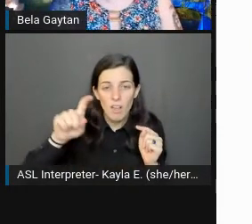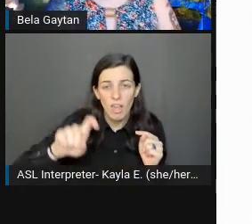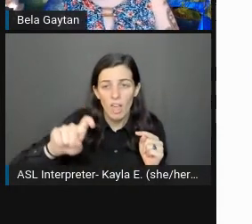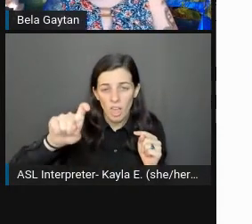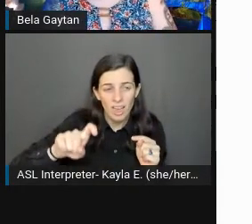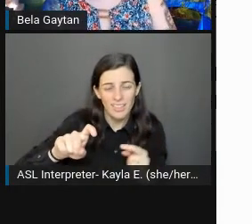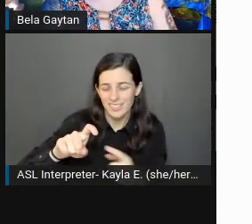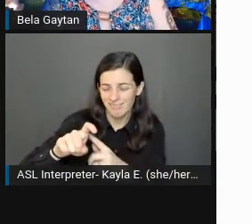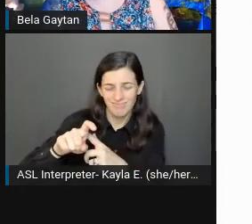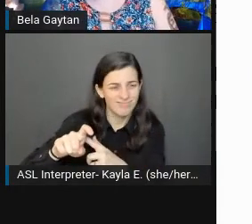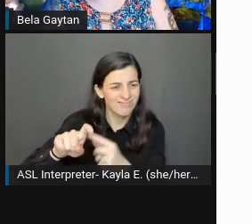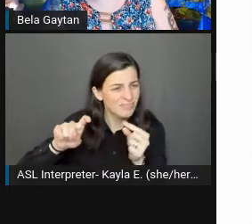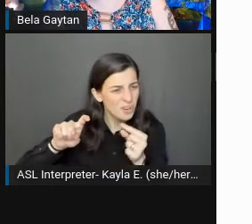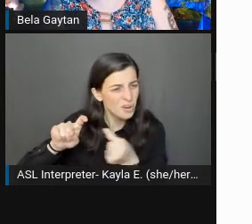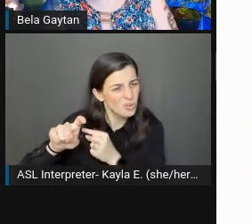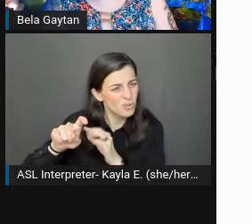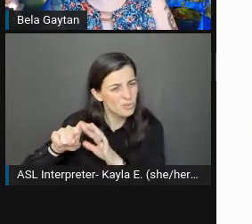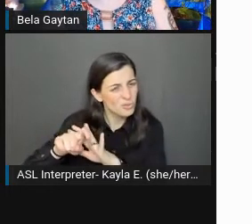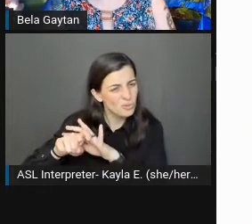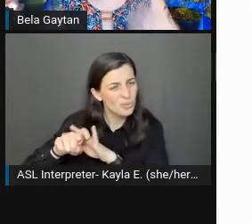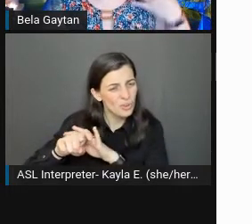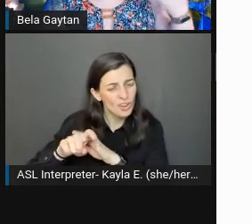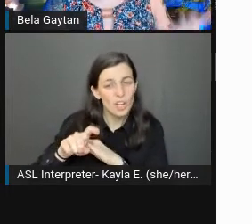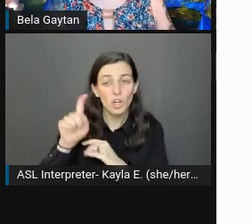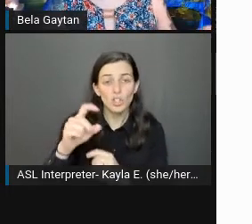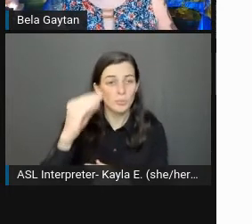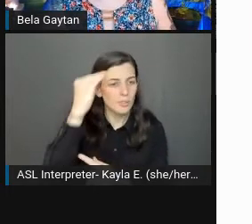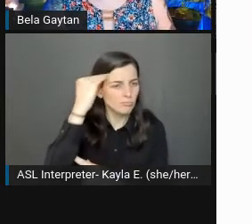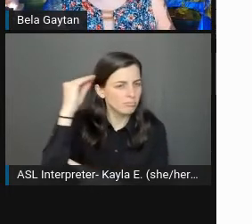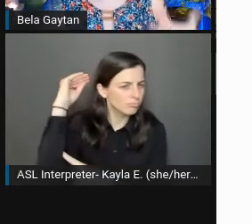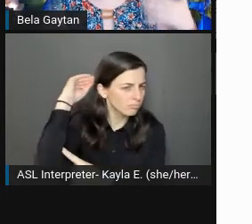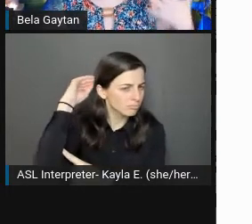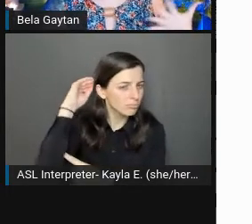Please be mindful of that. I understand wanting to be visually appealing, but just try